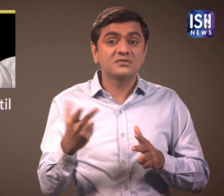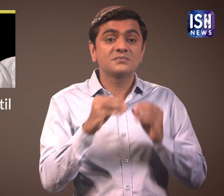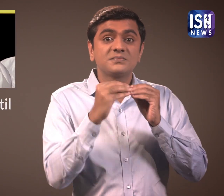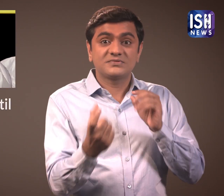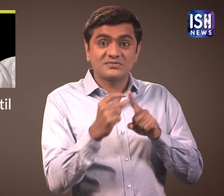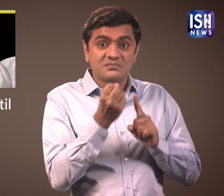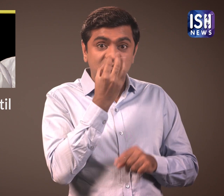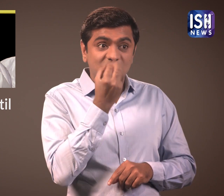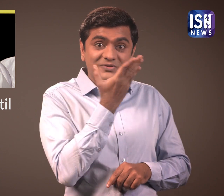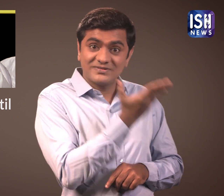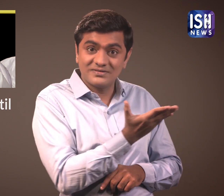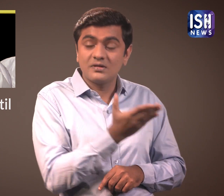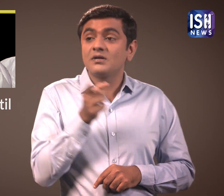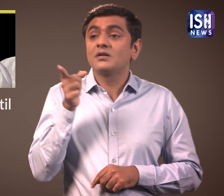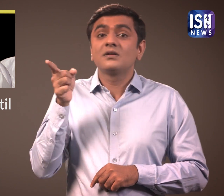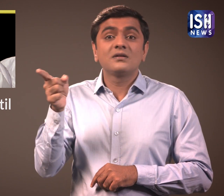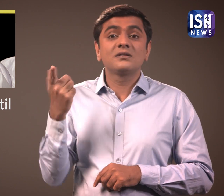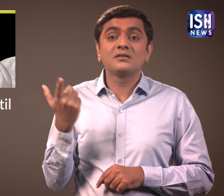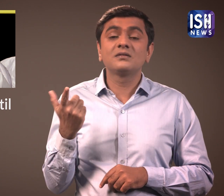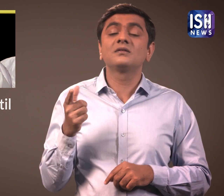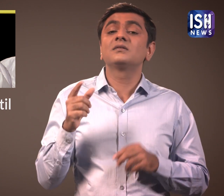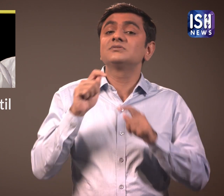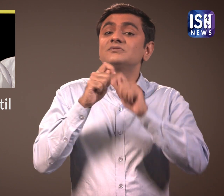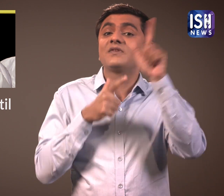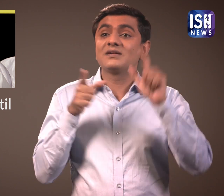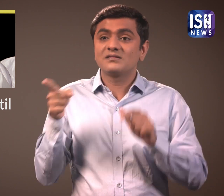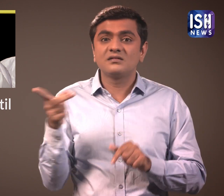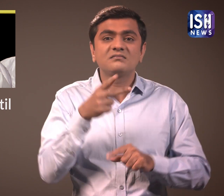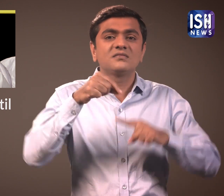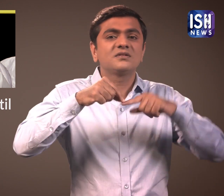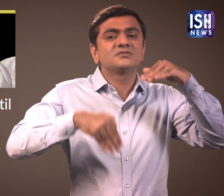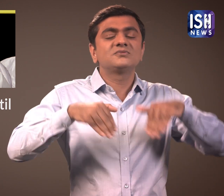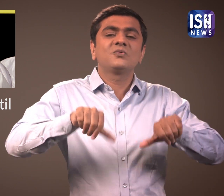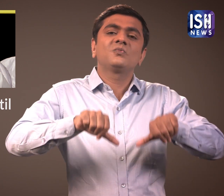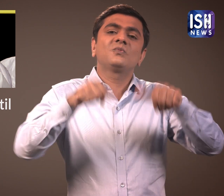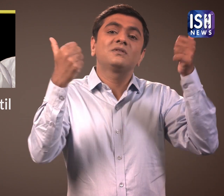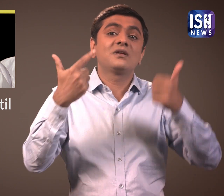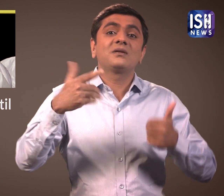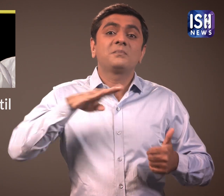BJP and Shiv Sena both won the election.